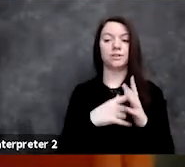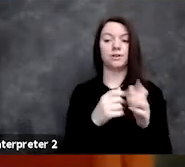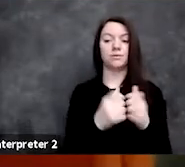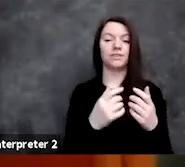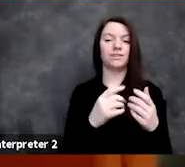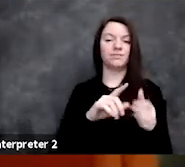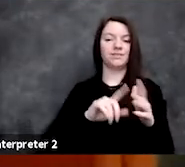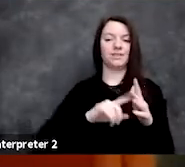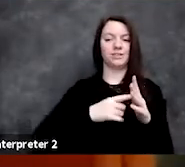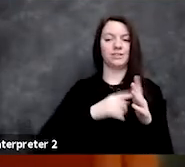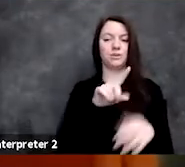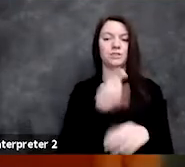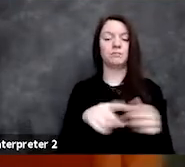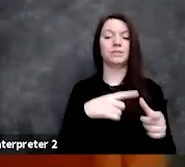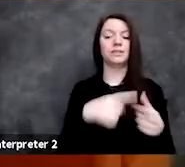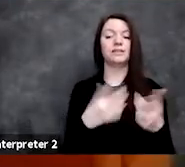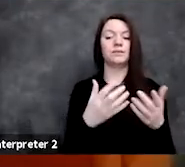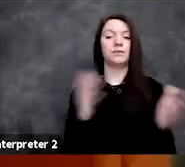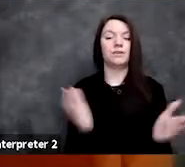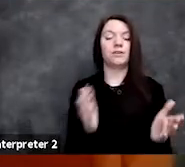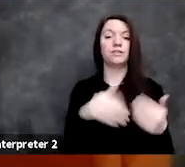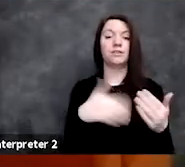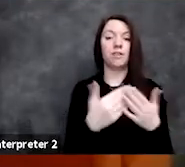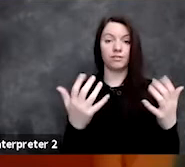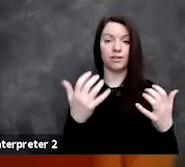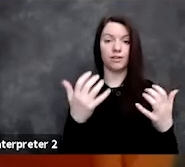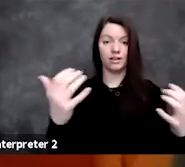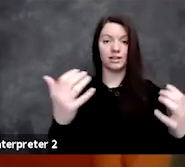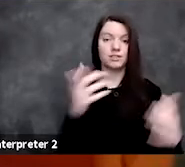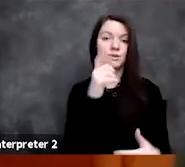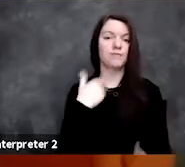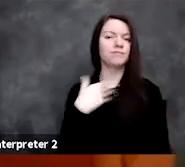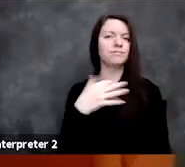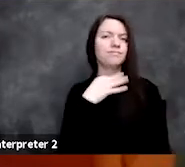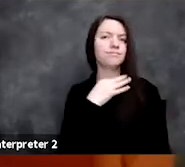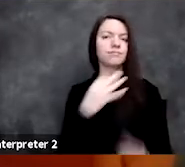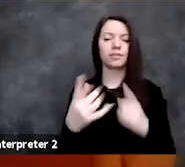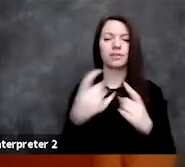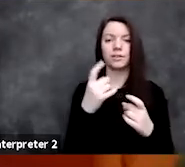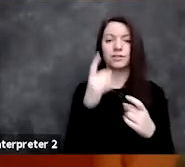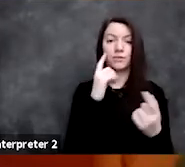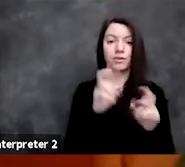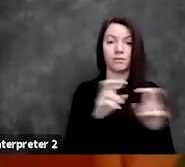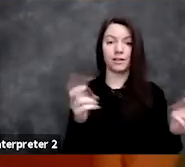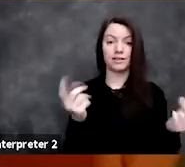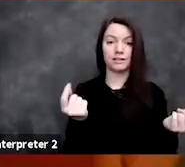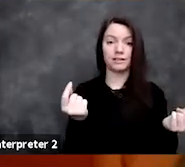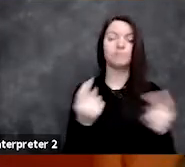but I want to encourage any of you in the audience with a question for our panel today to type it in the Q&A box